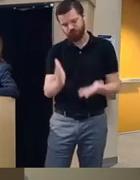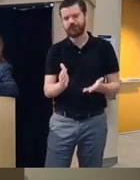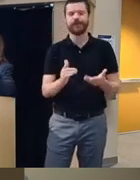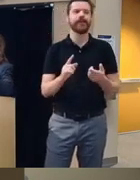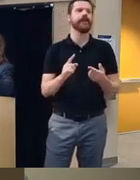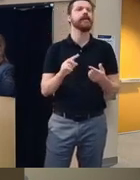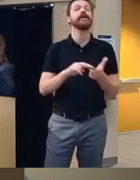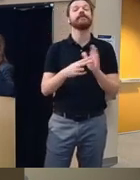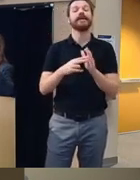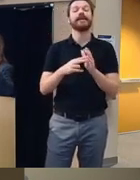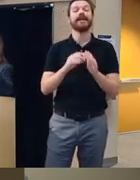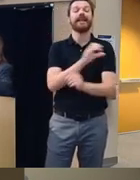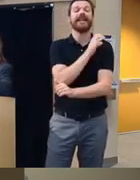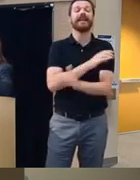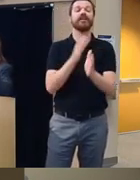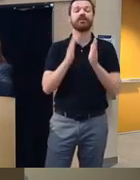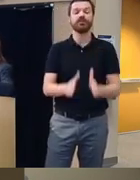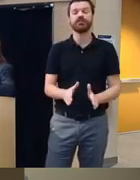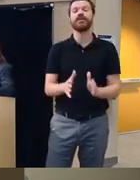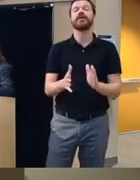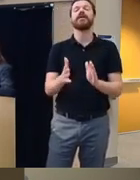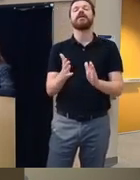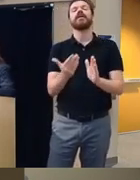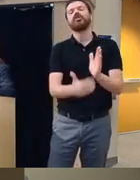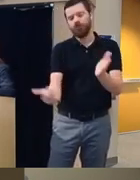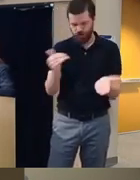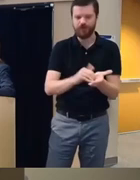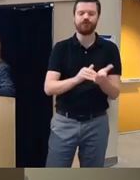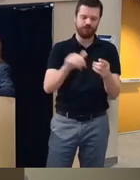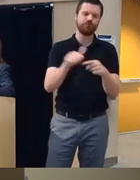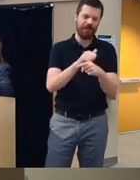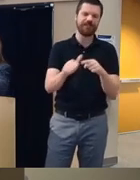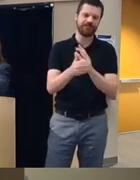back so the clinician just re like goes over these practice exercises with them so this is